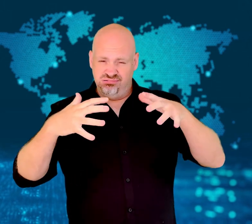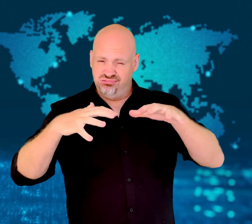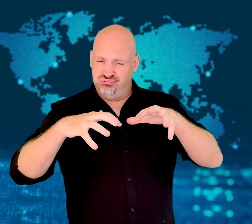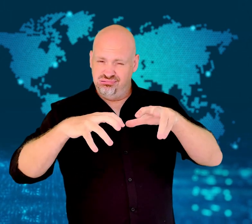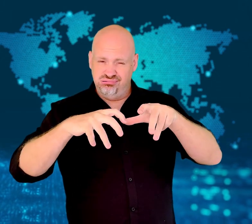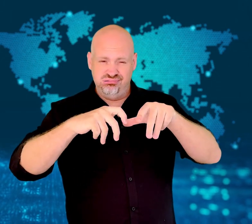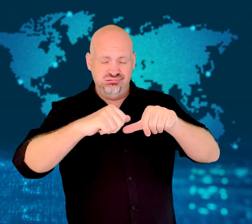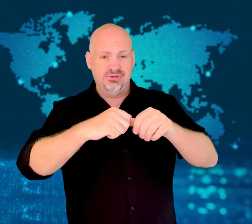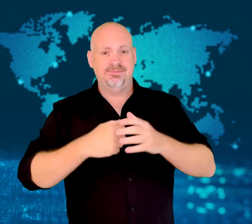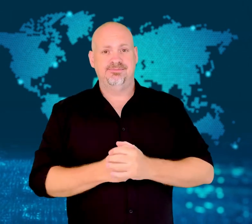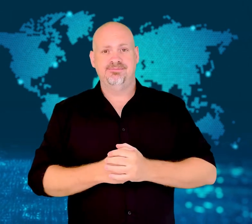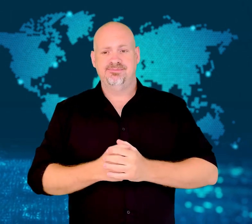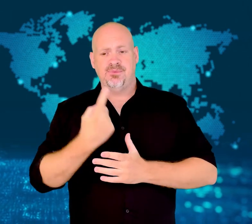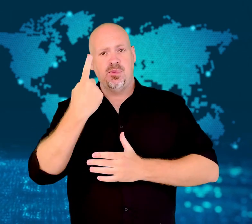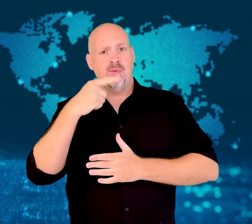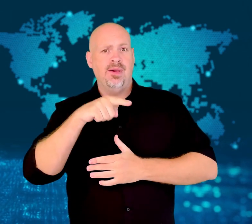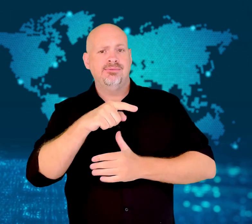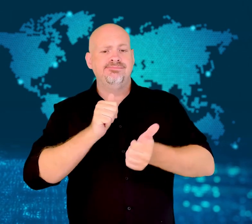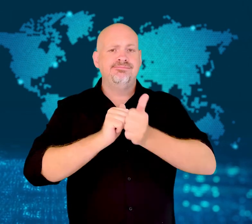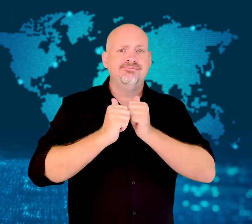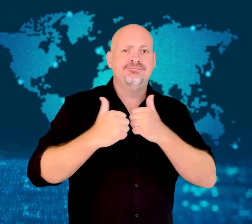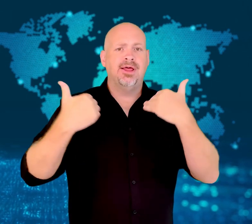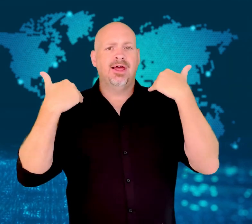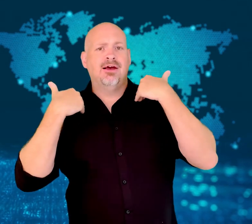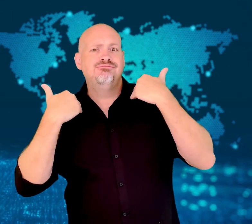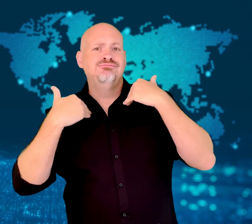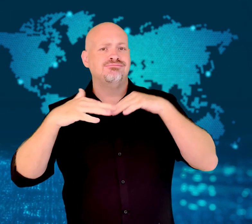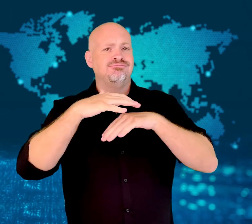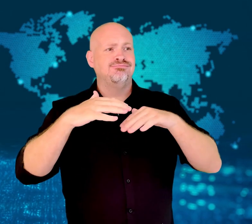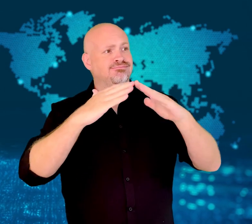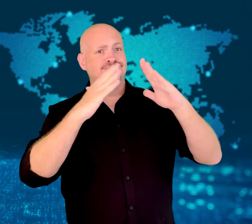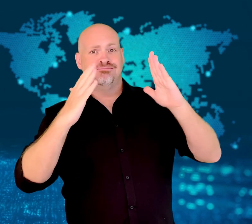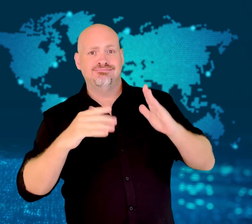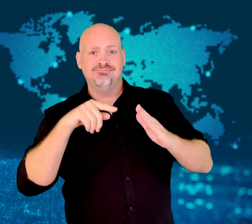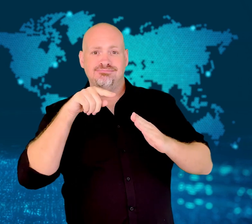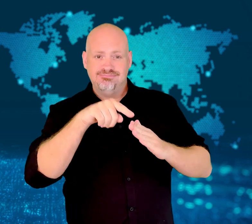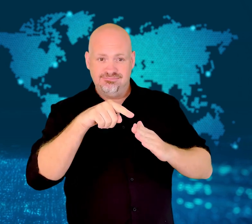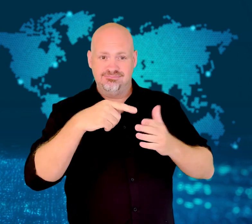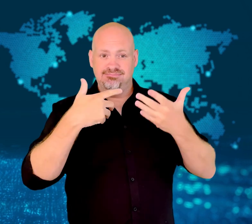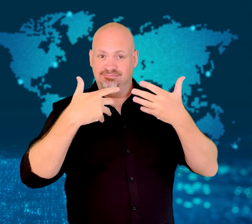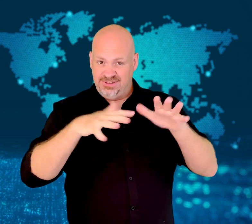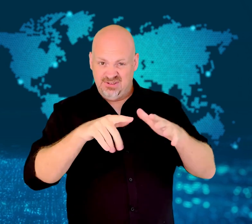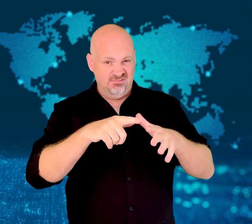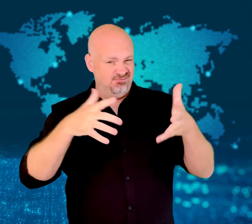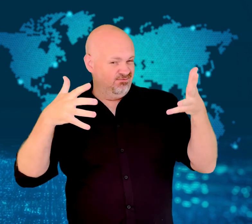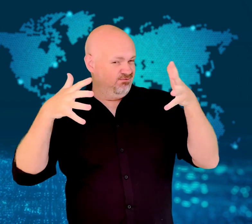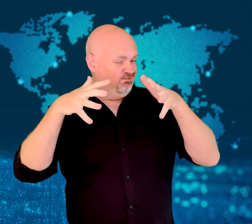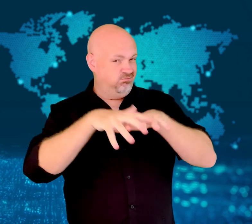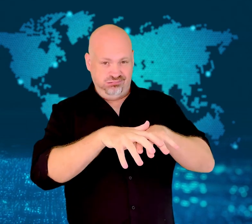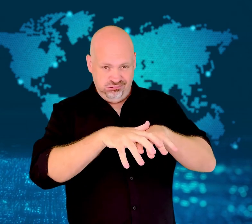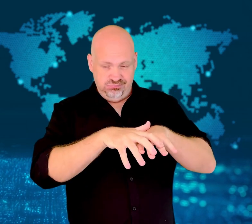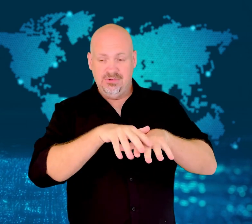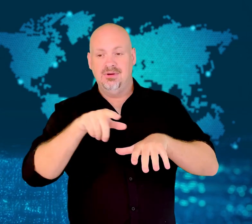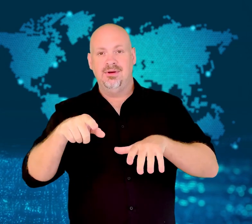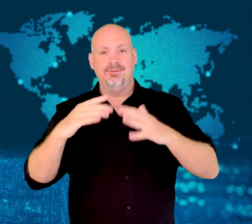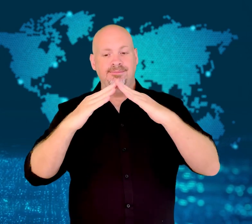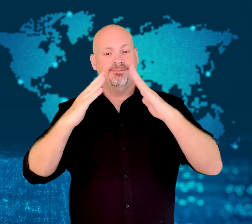A recreation center and residential building near Odesa were bombed.